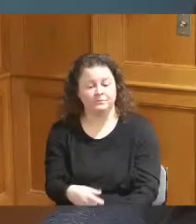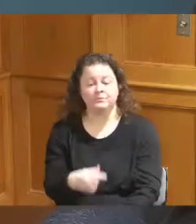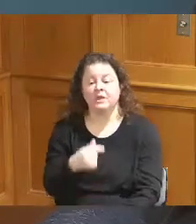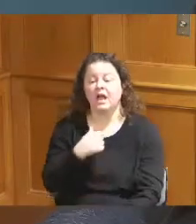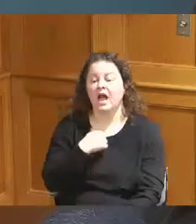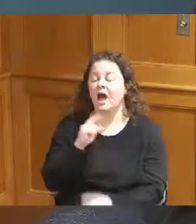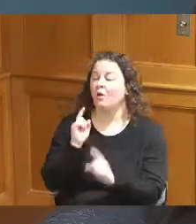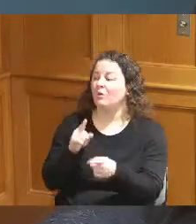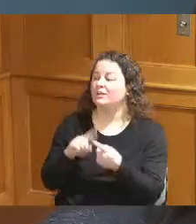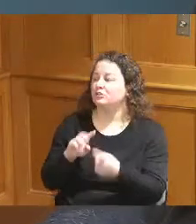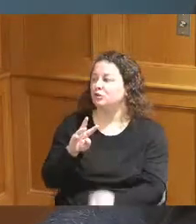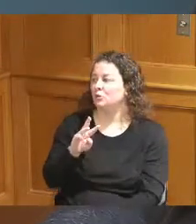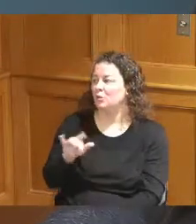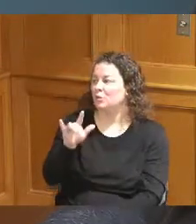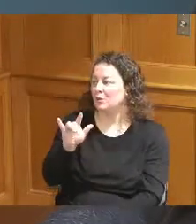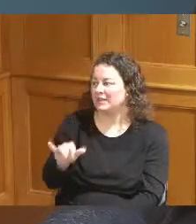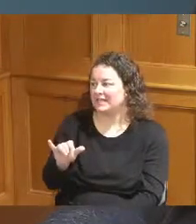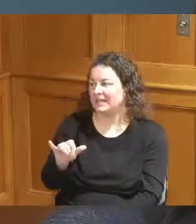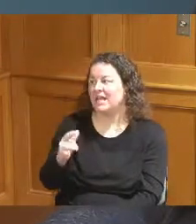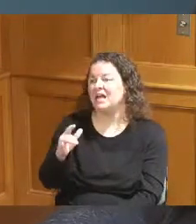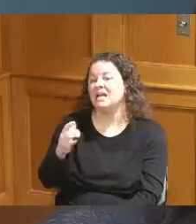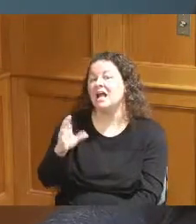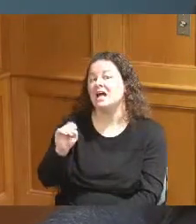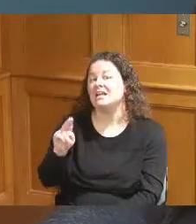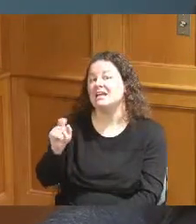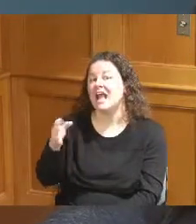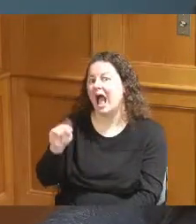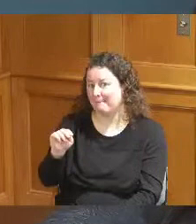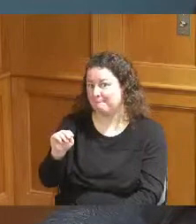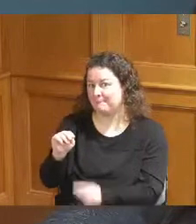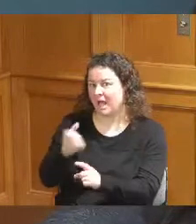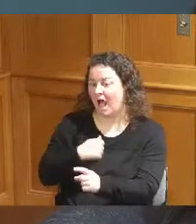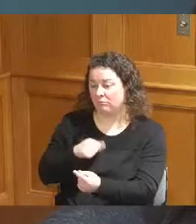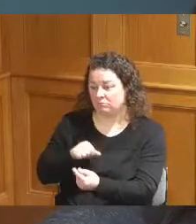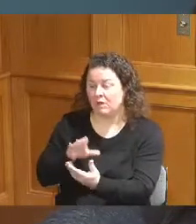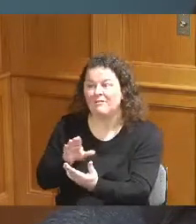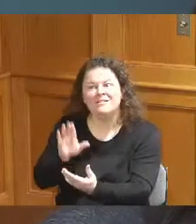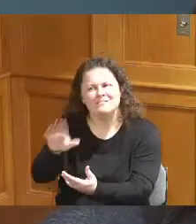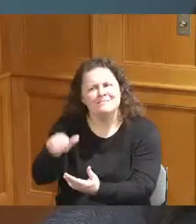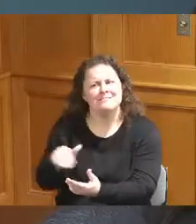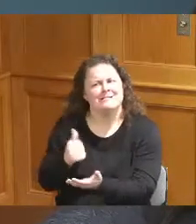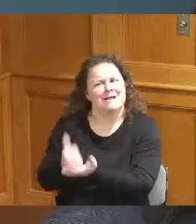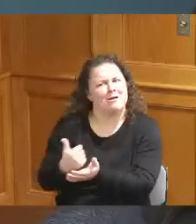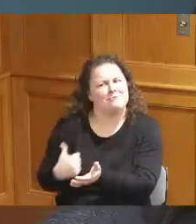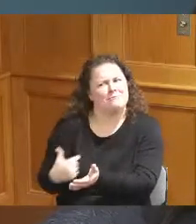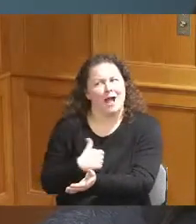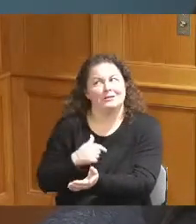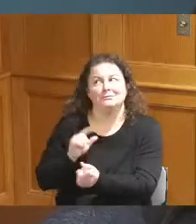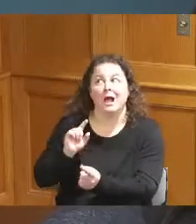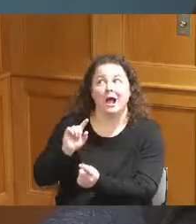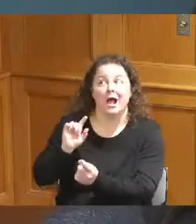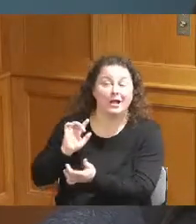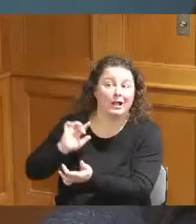today and I even asked him I said Willie help us get to the Governor he said he's making a call